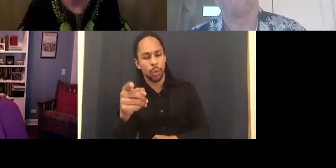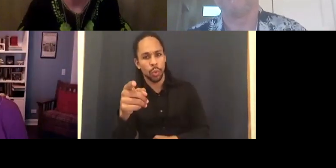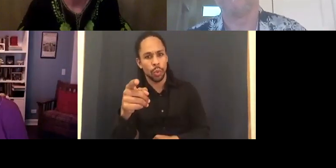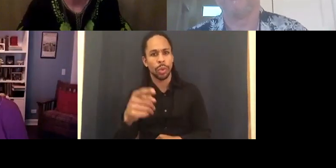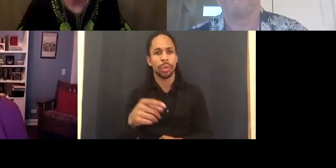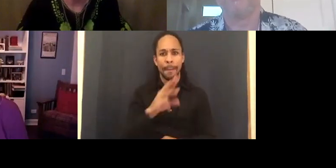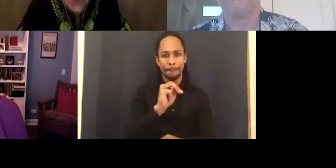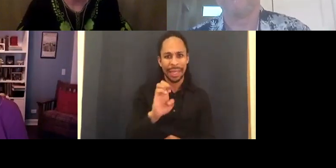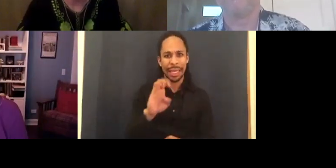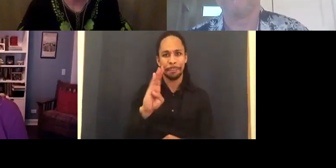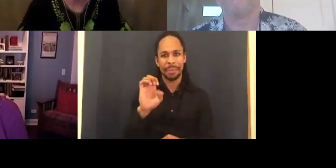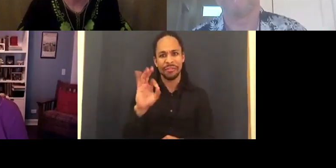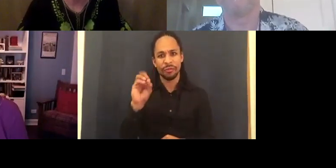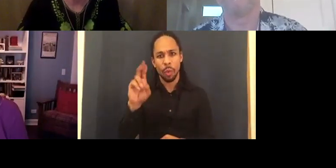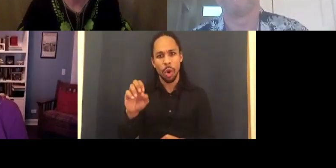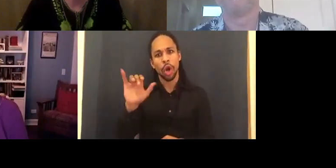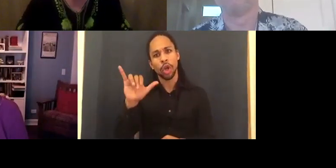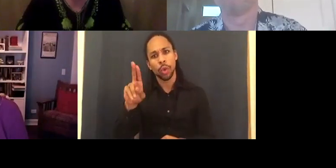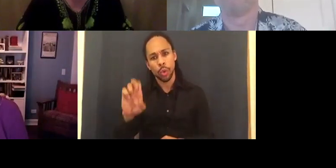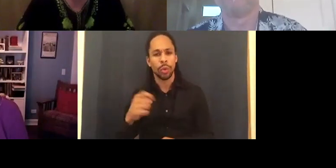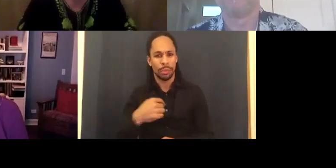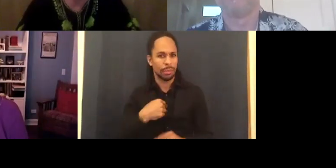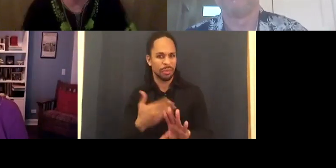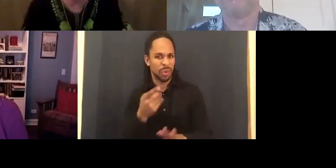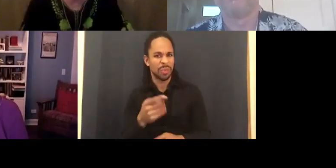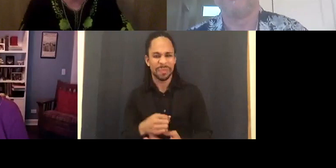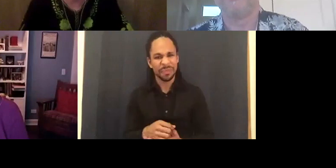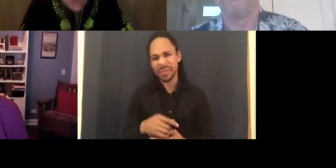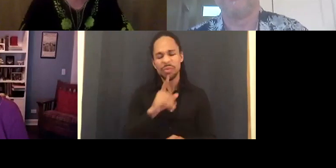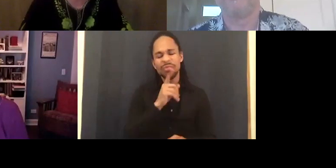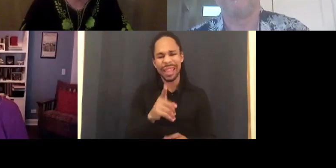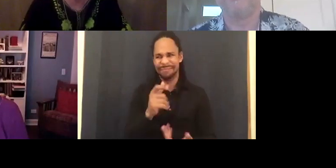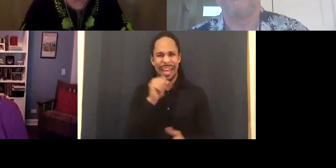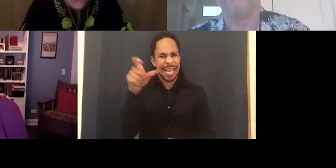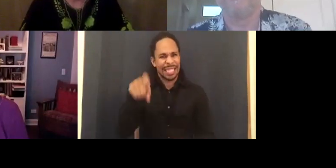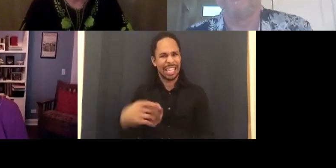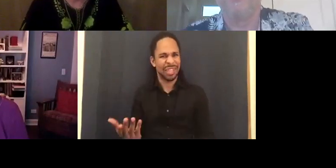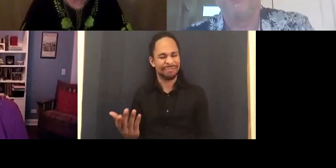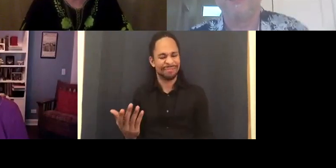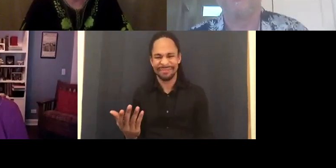it. ( By the time they made that film everybody was familiar with the subject matter. Already knew that this was over.